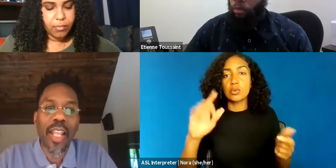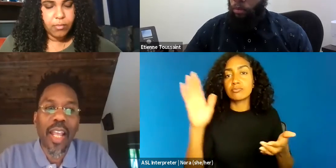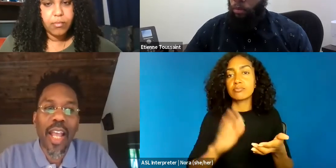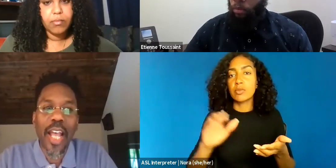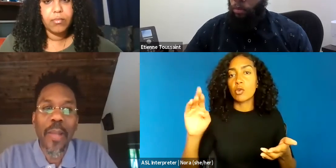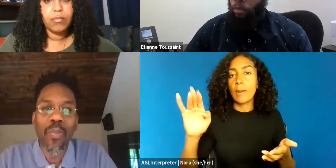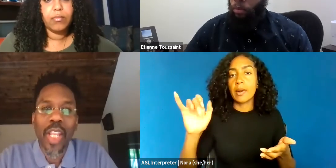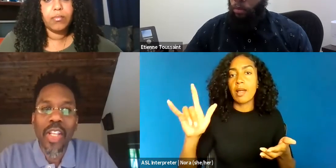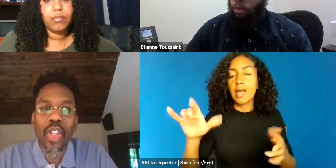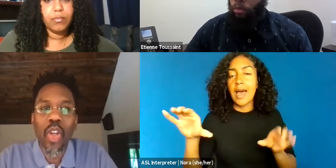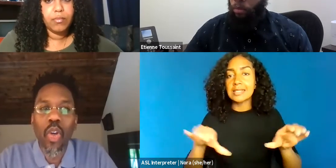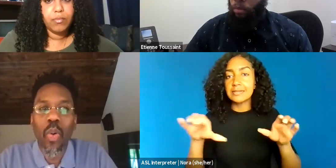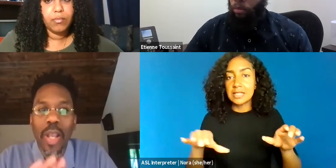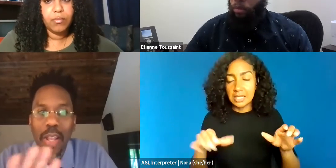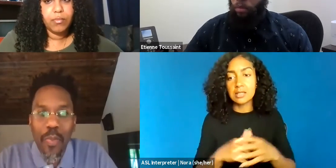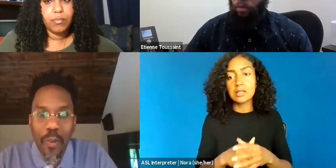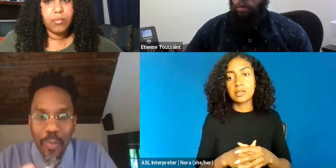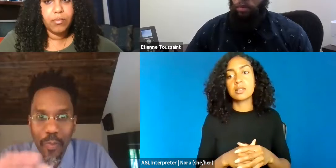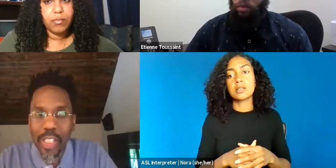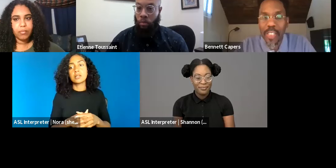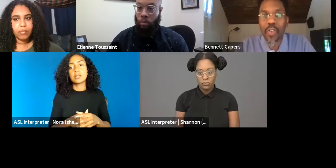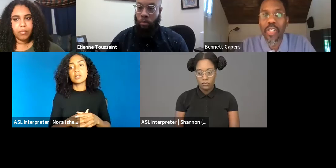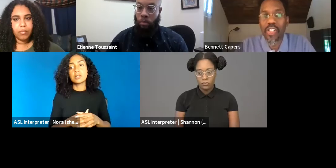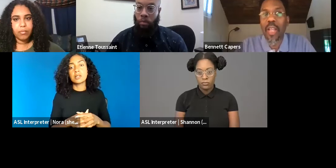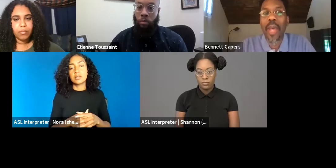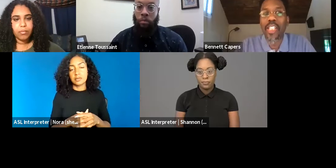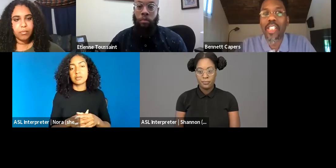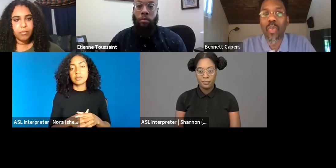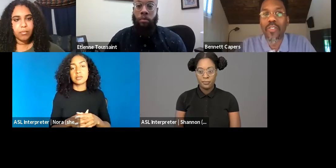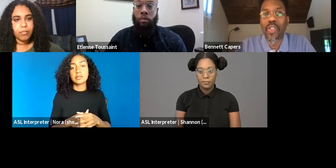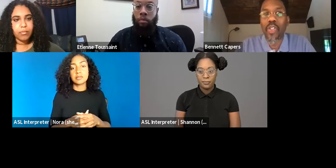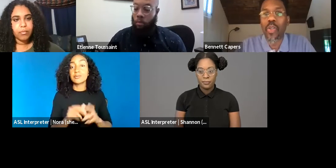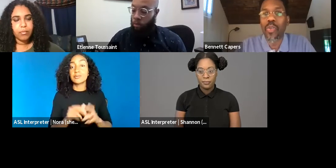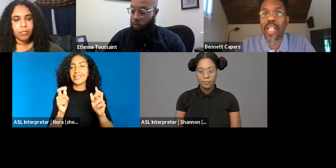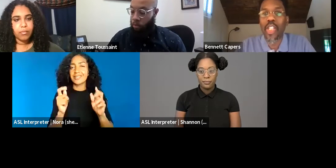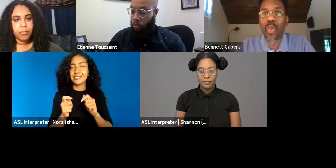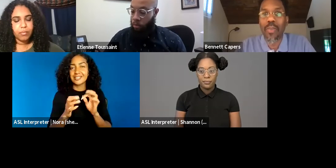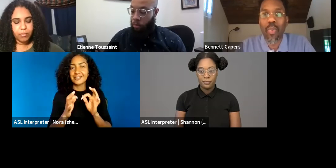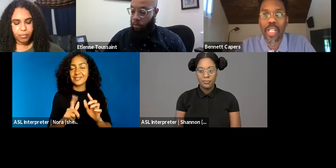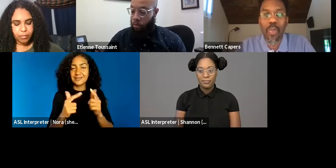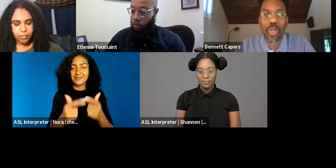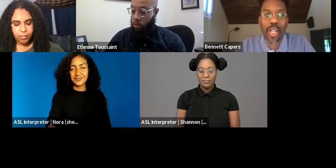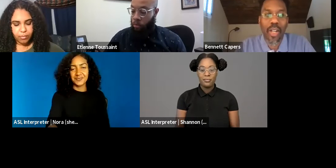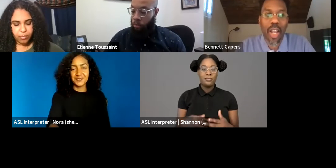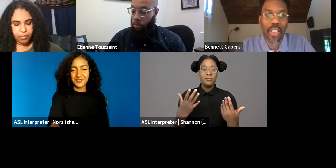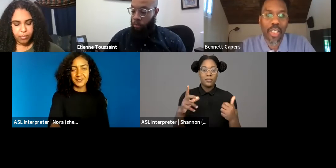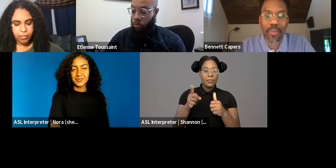So first things first, it's just imagining what the future holds as we embrace more technology.